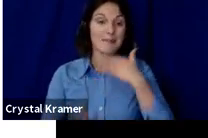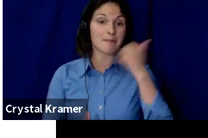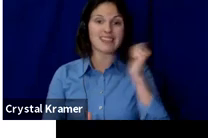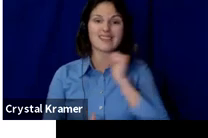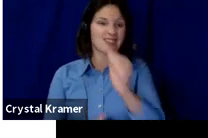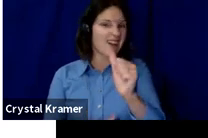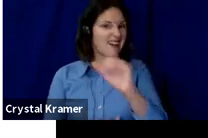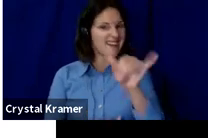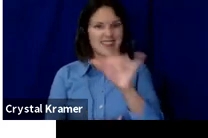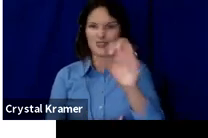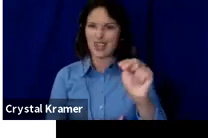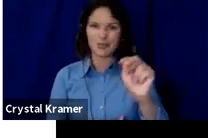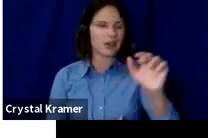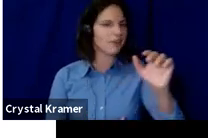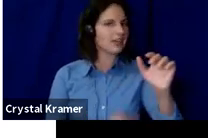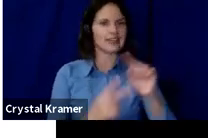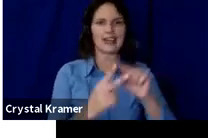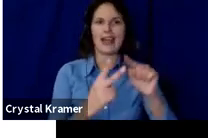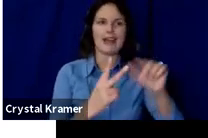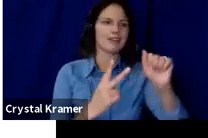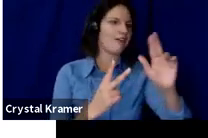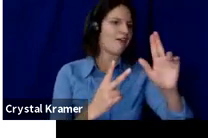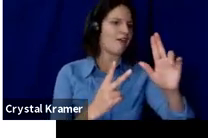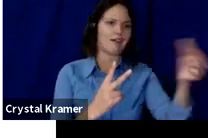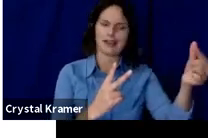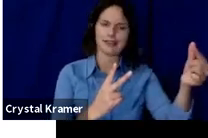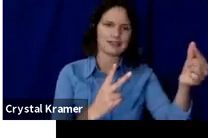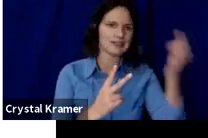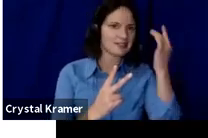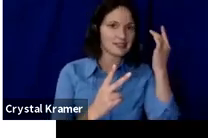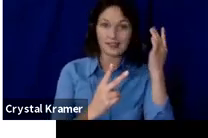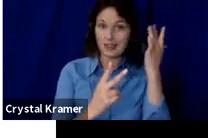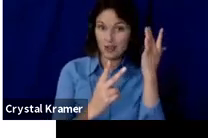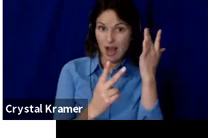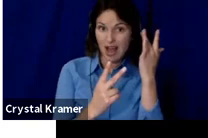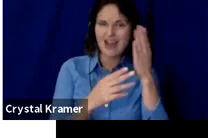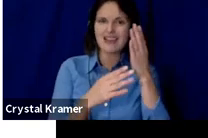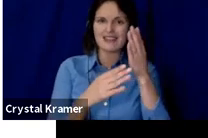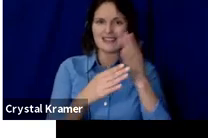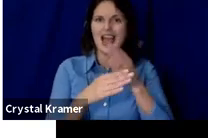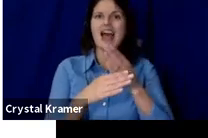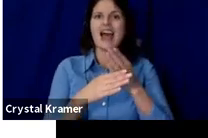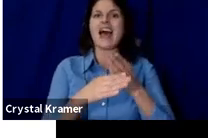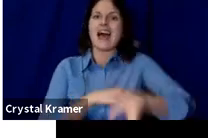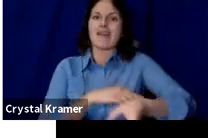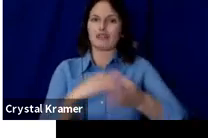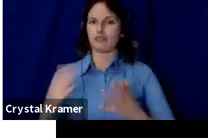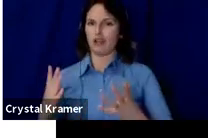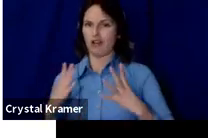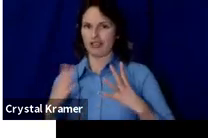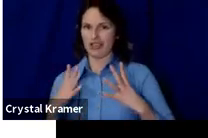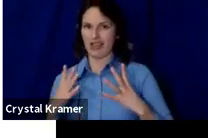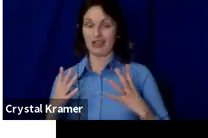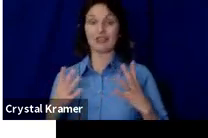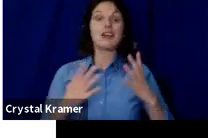Post-holiday, there is so much end‑of‑year giving and people in January have donor fatigue